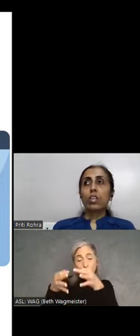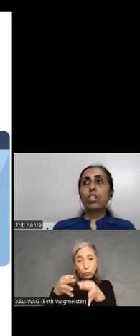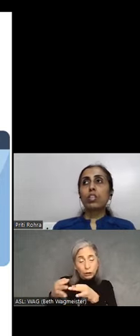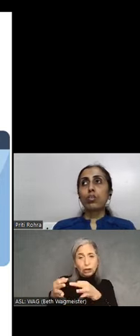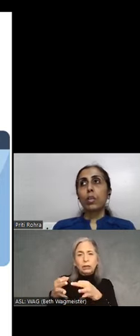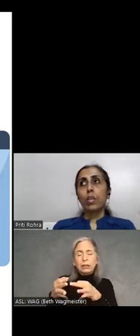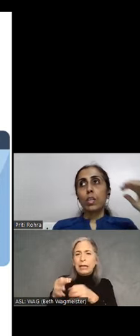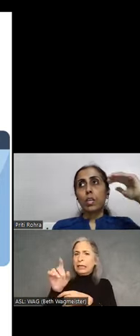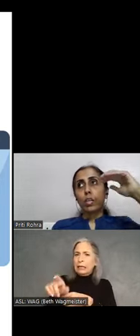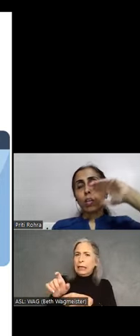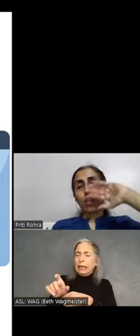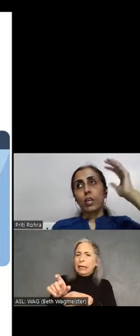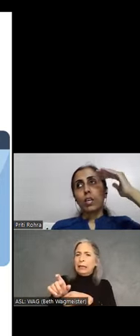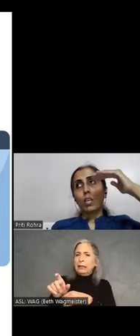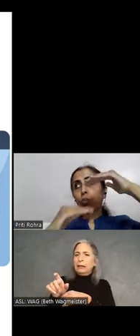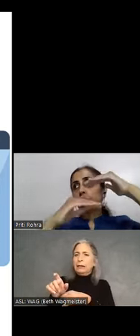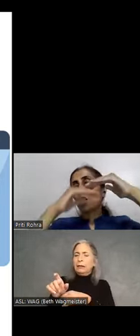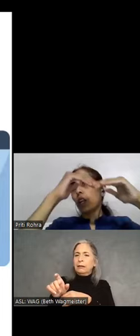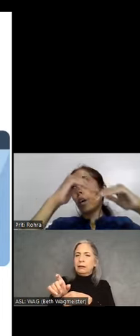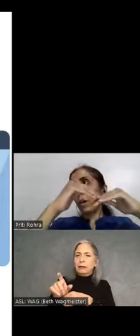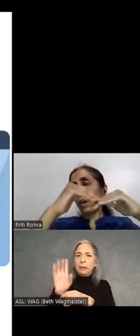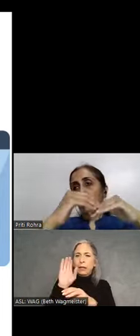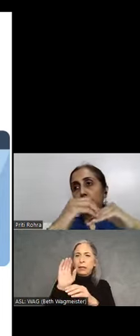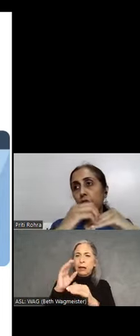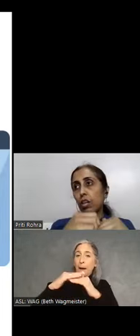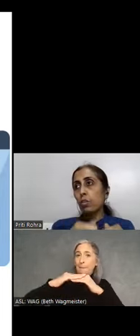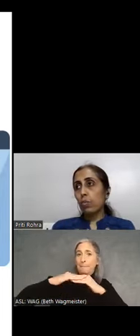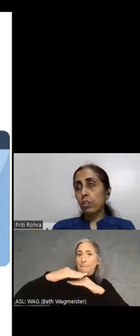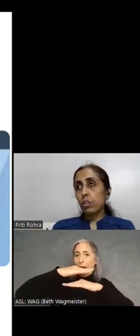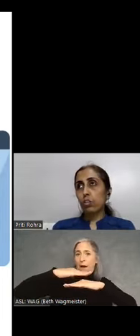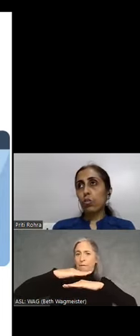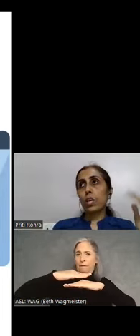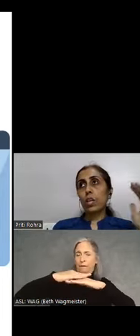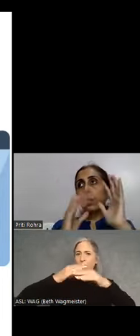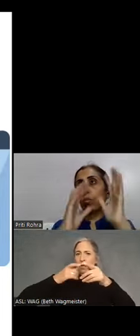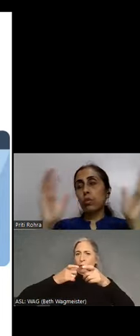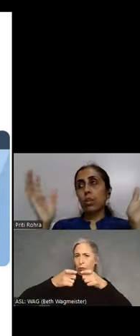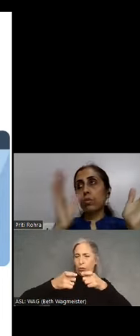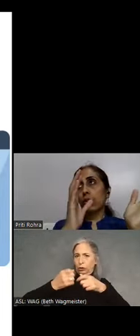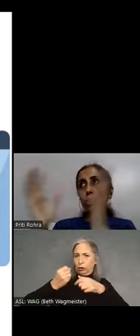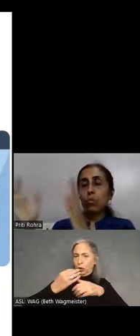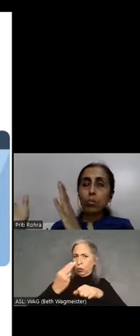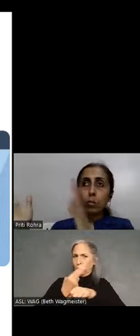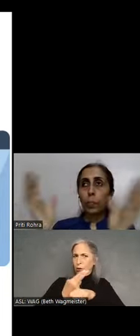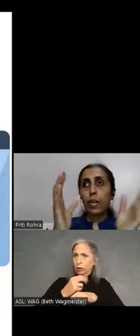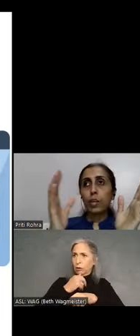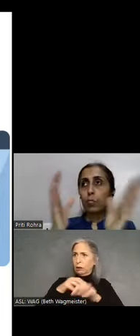needs to be immediately above the controls. So that again the user does not need to pan too